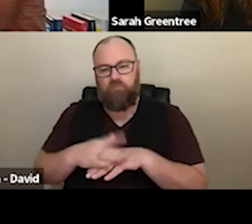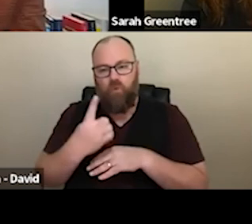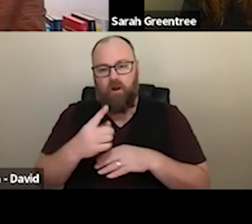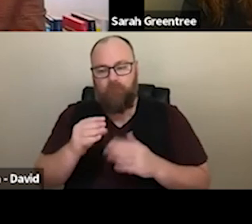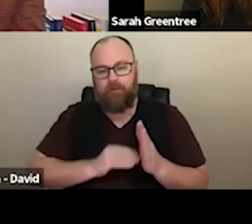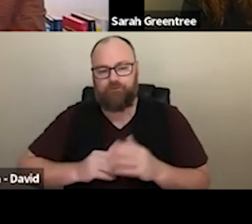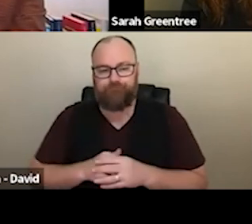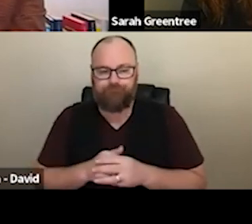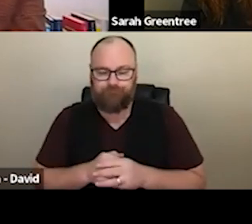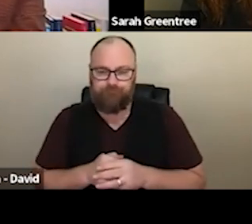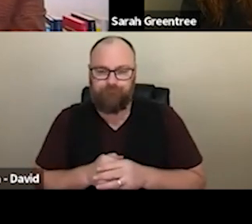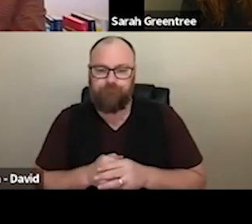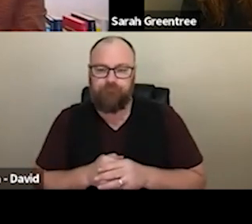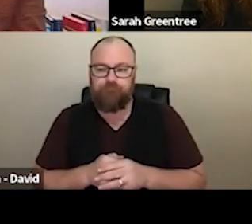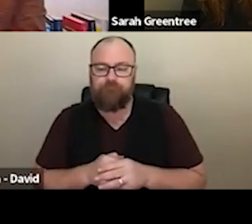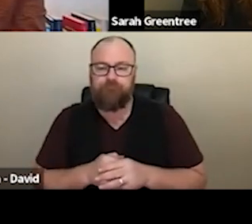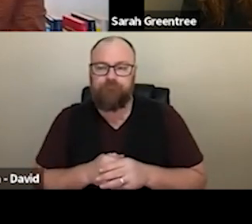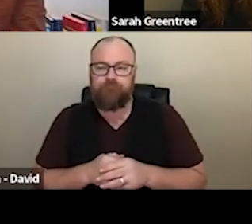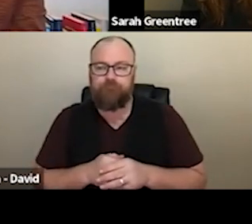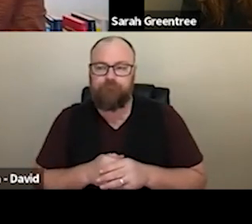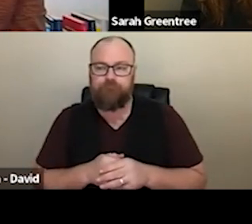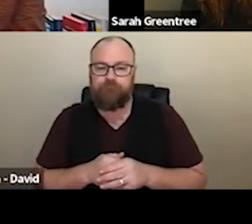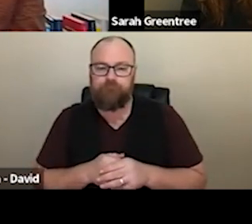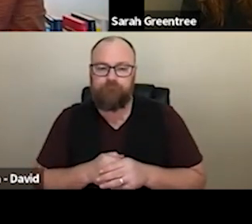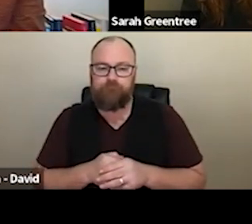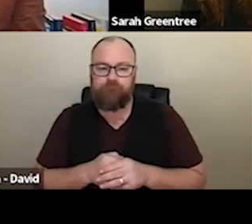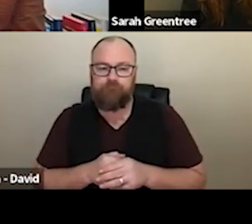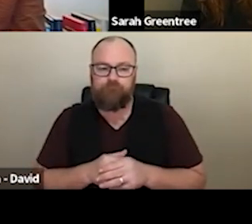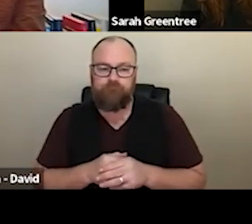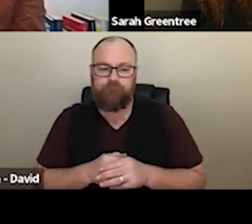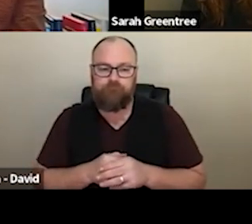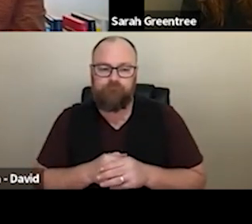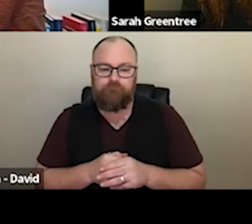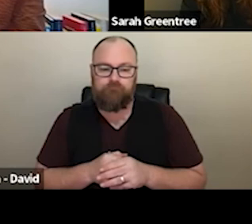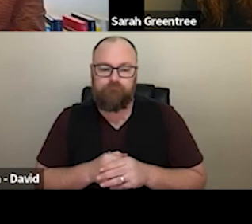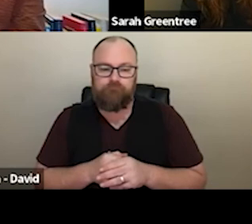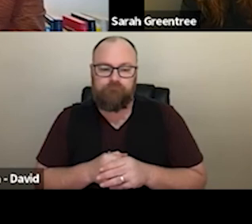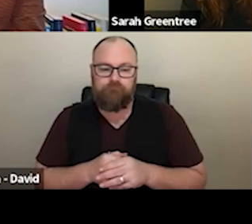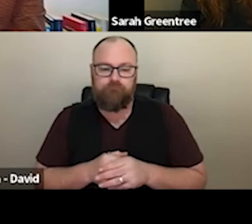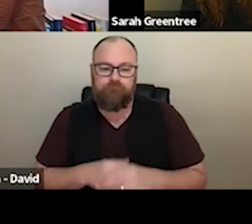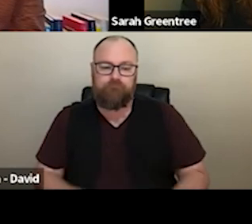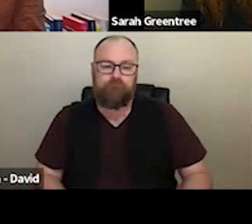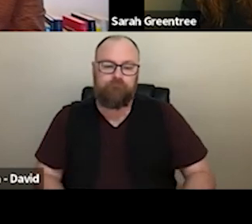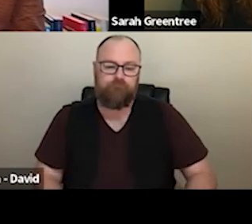Stephen has asked,